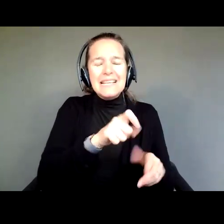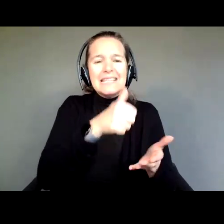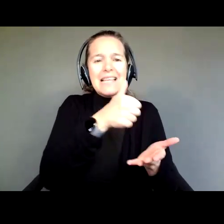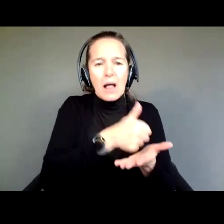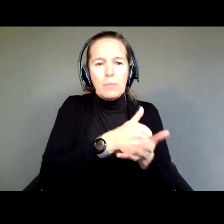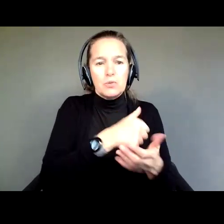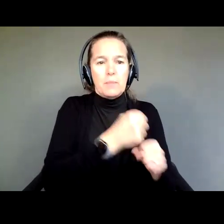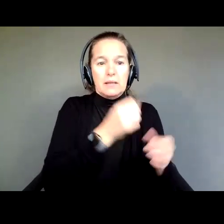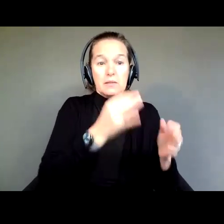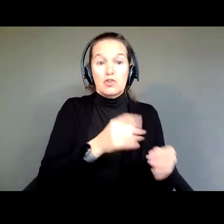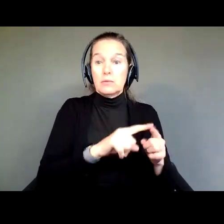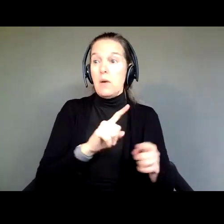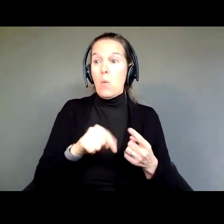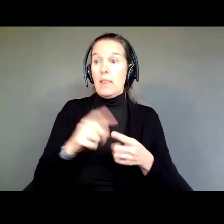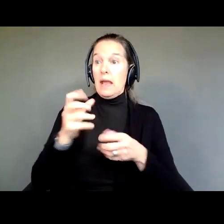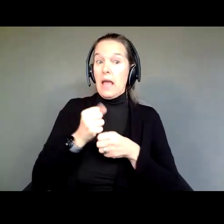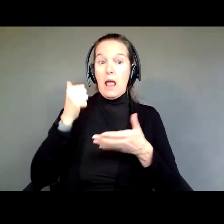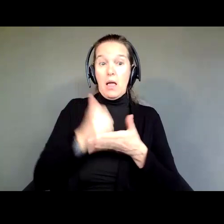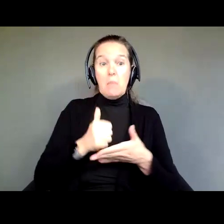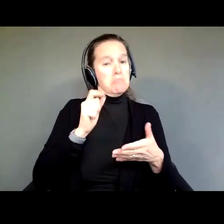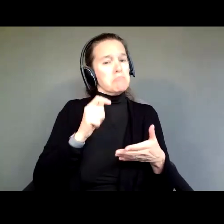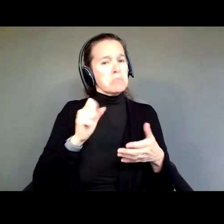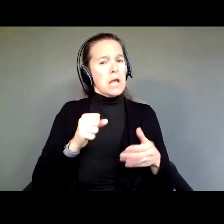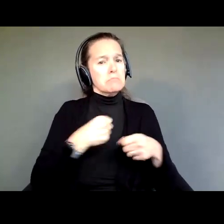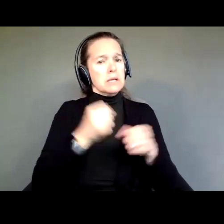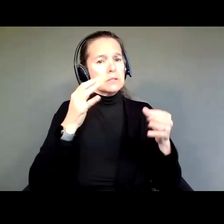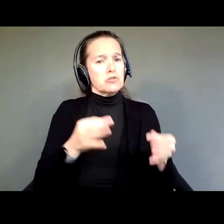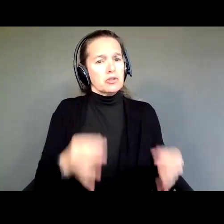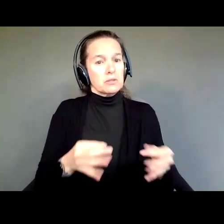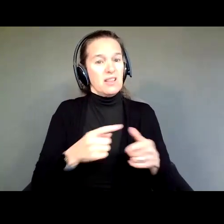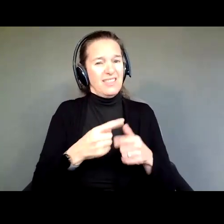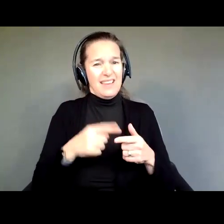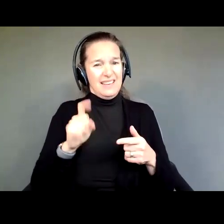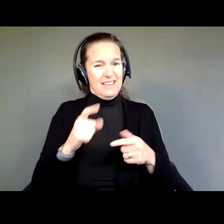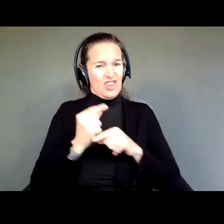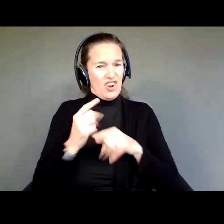but can when they get it, do they need a guardian to make decisions for them?